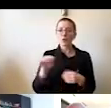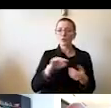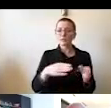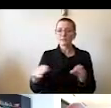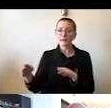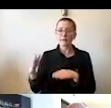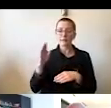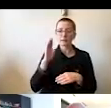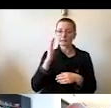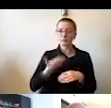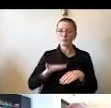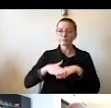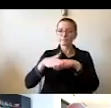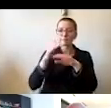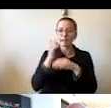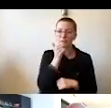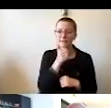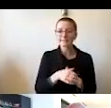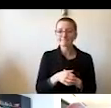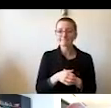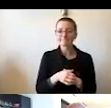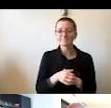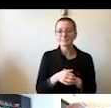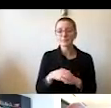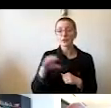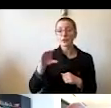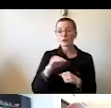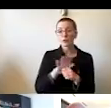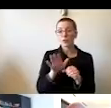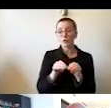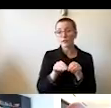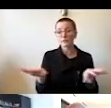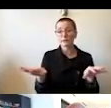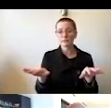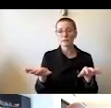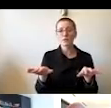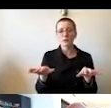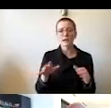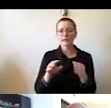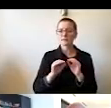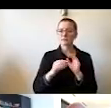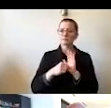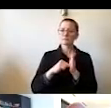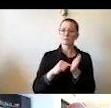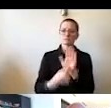The COVID-19 pandemic has really starkly exposed the huge racial